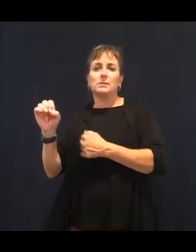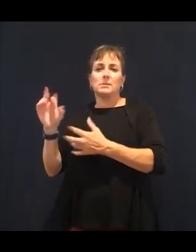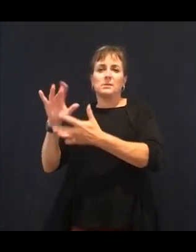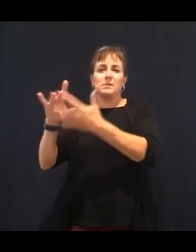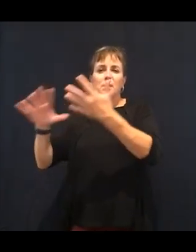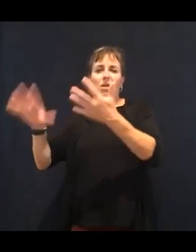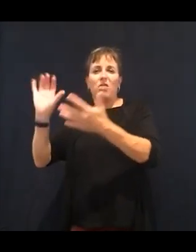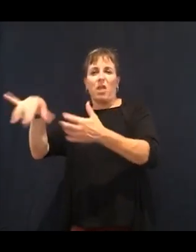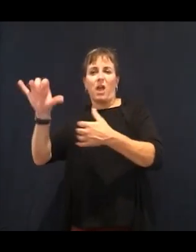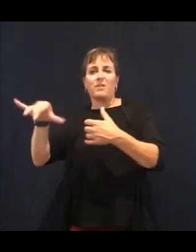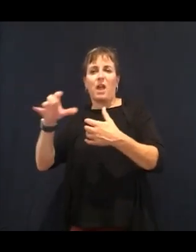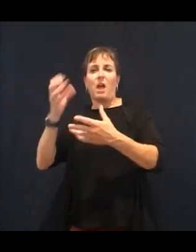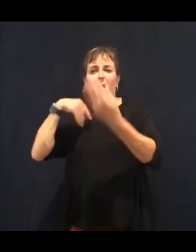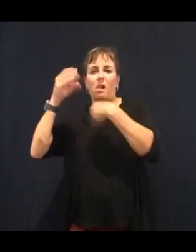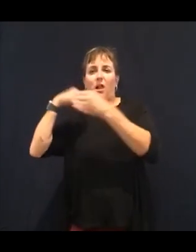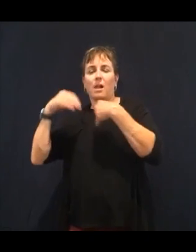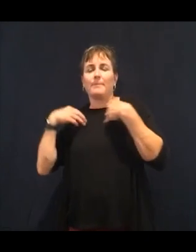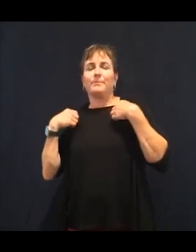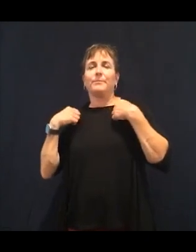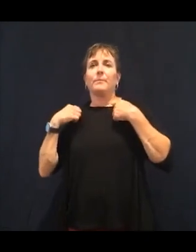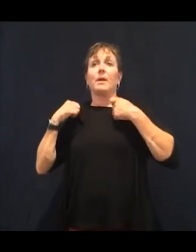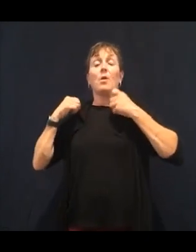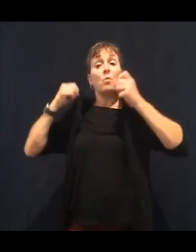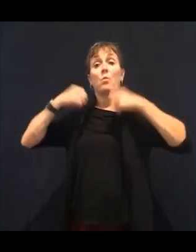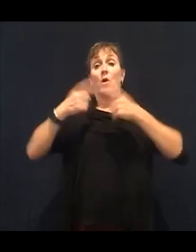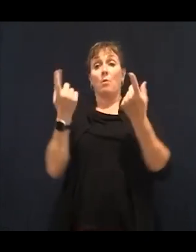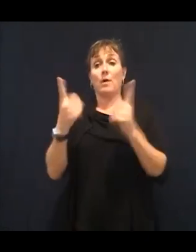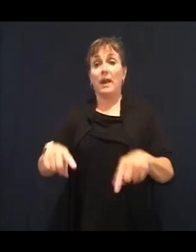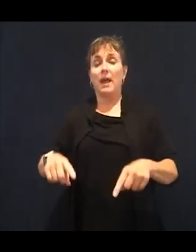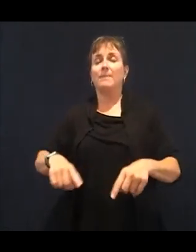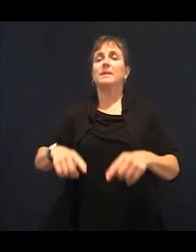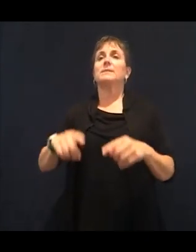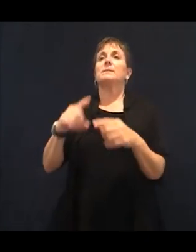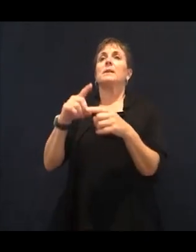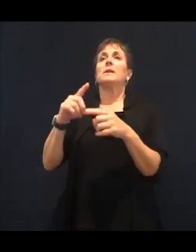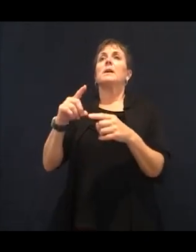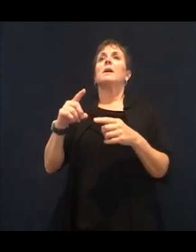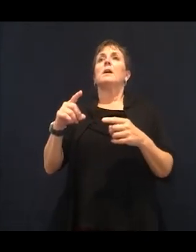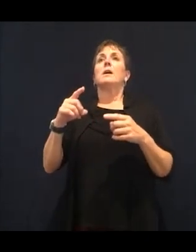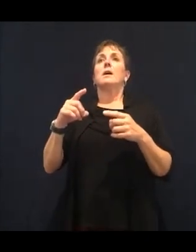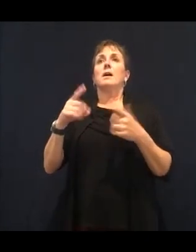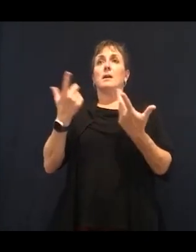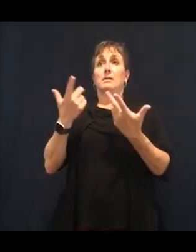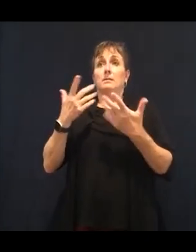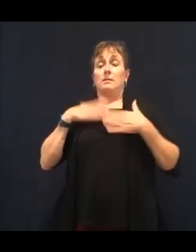because it is its jelly. Lots of fluid there. And actually sugar causes